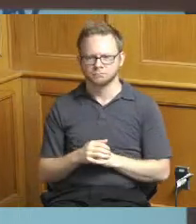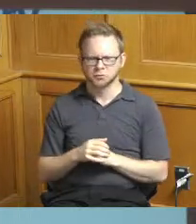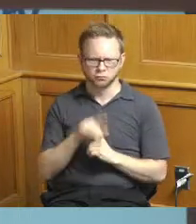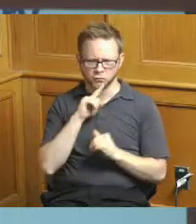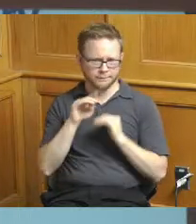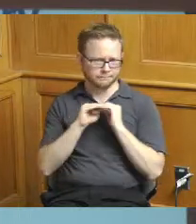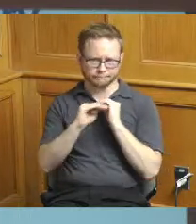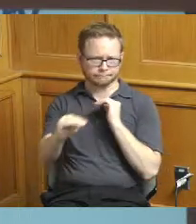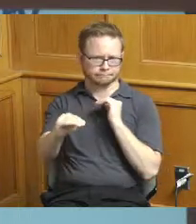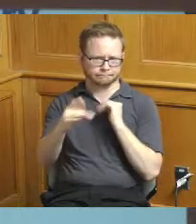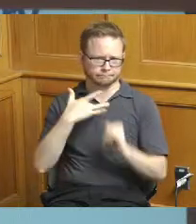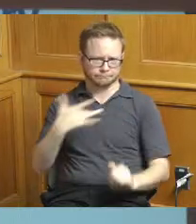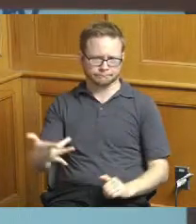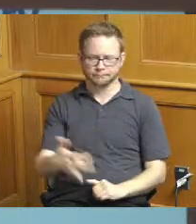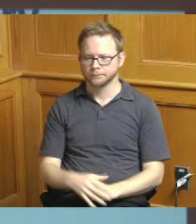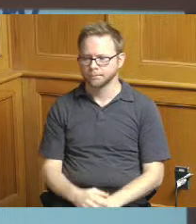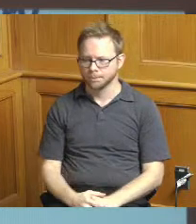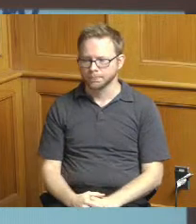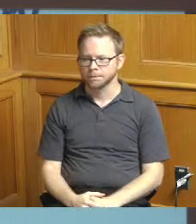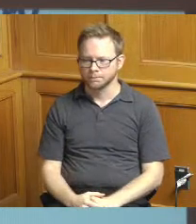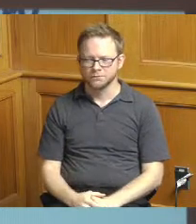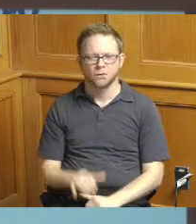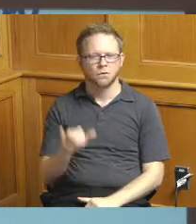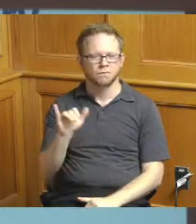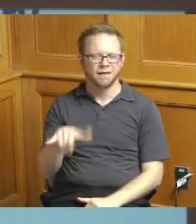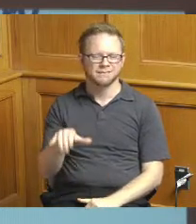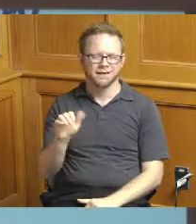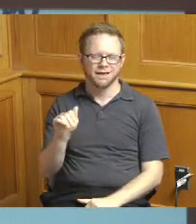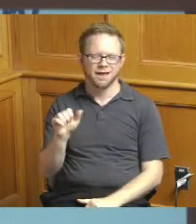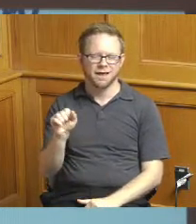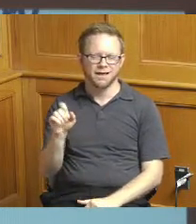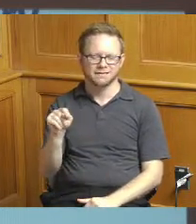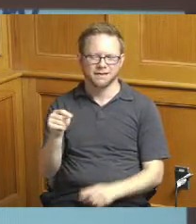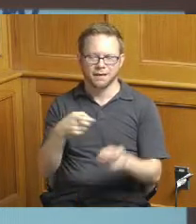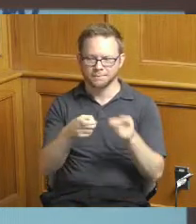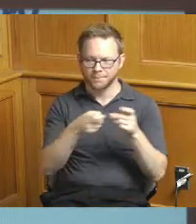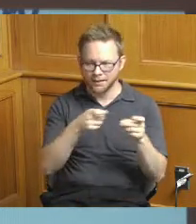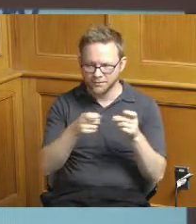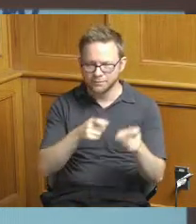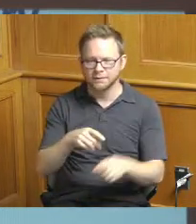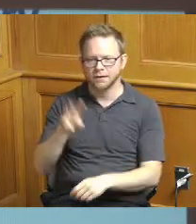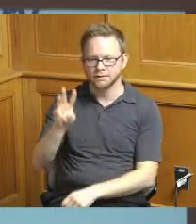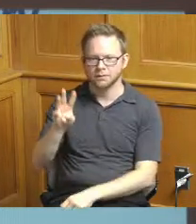here is are the asset management allowances and the whip allowances that were approved in the